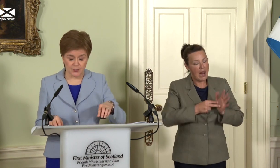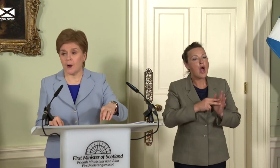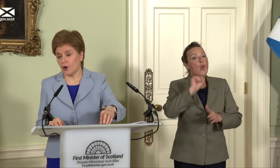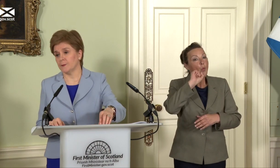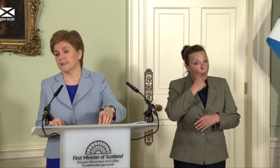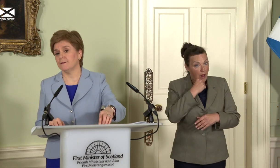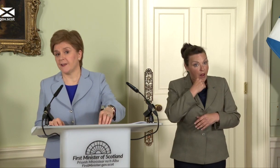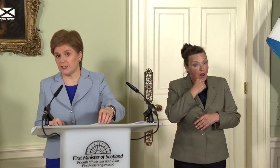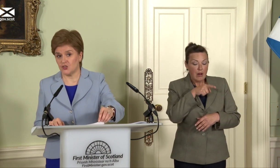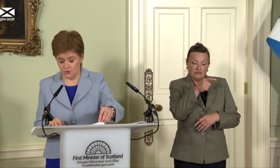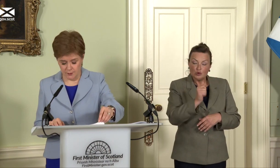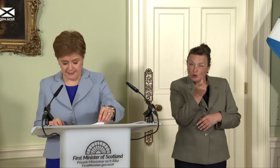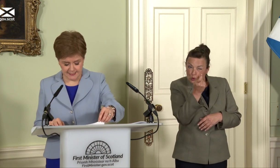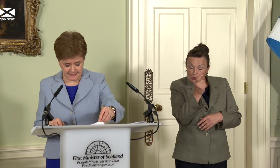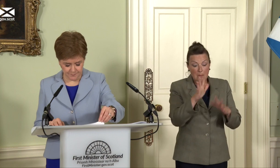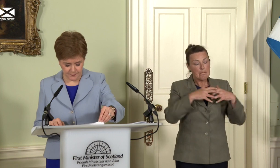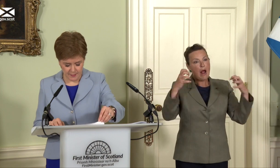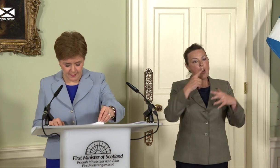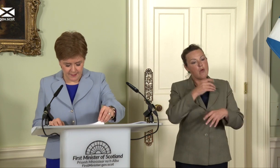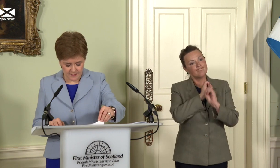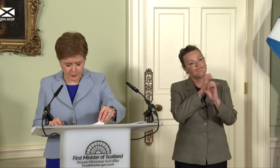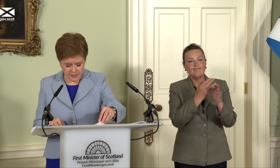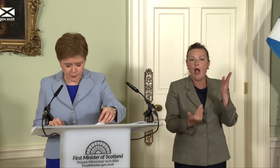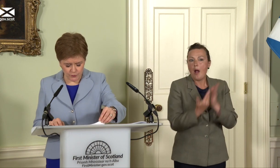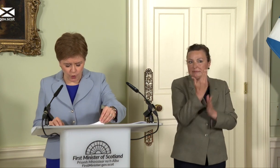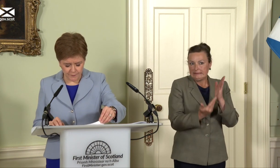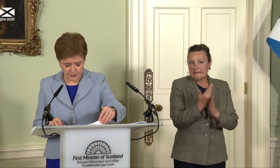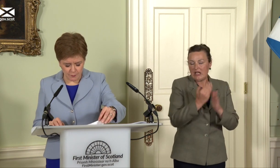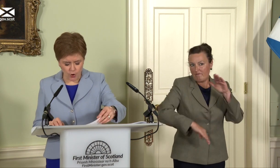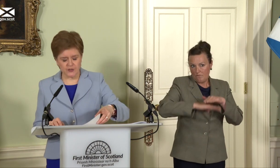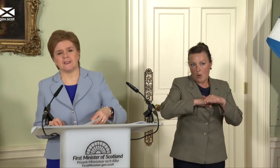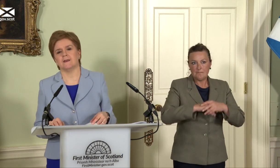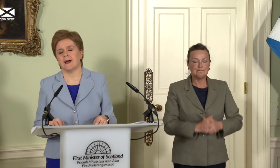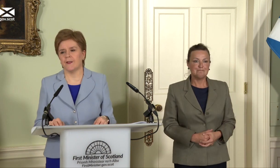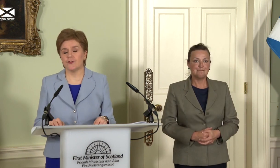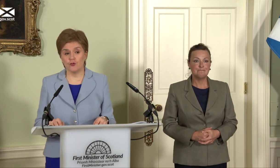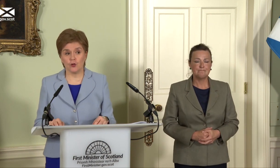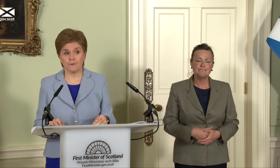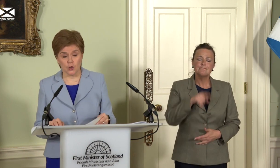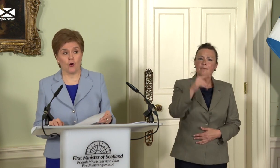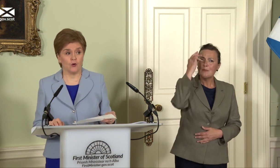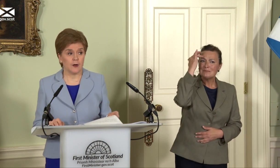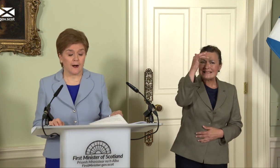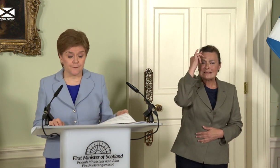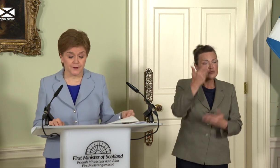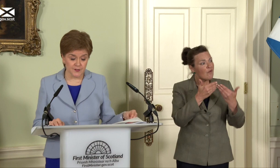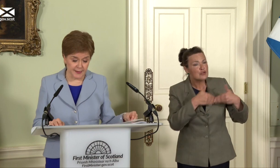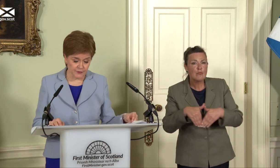Parliament very soon indeed. The principles of democracy and the rule of law are fundamental.